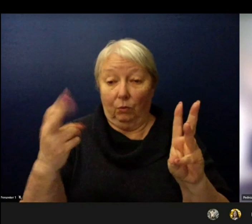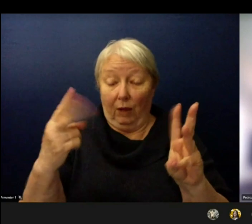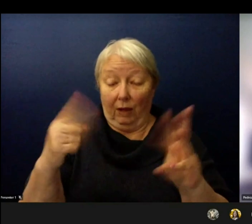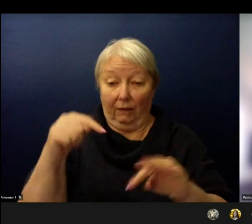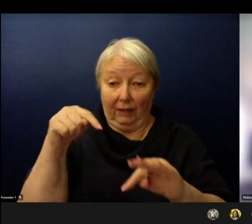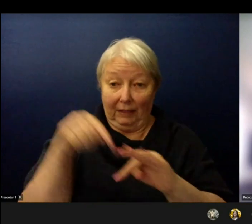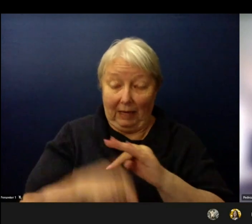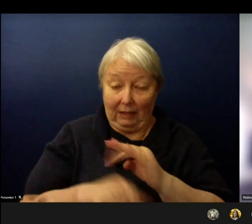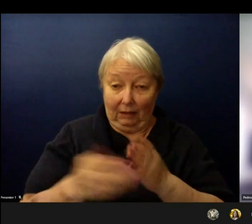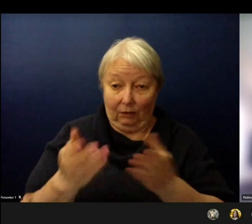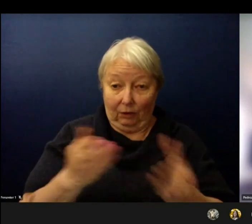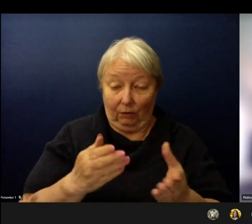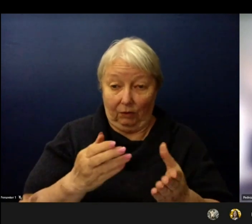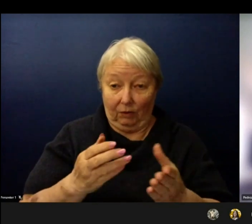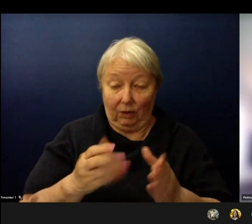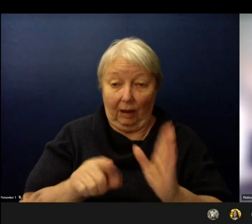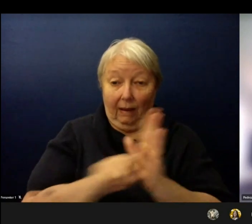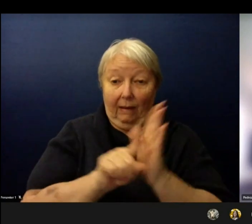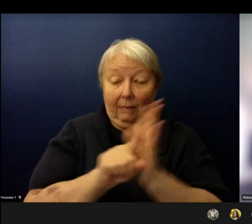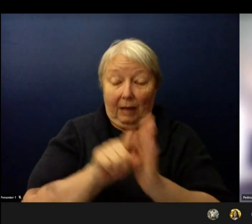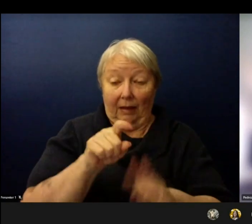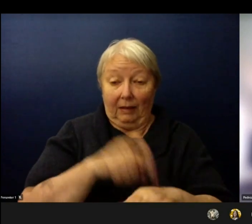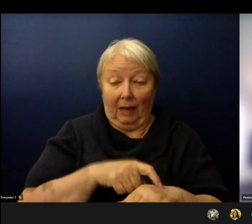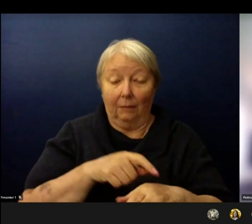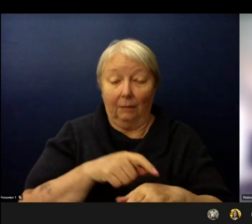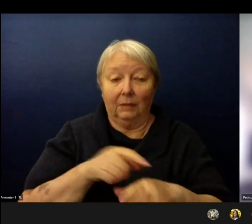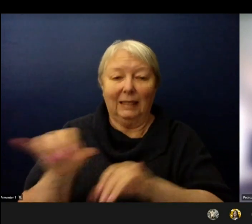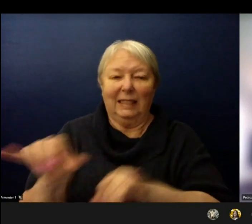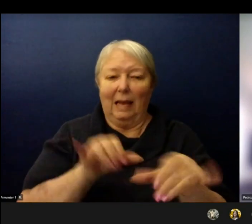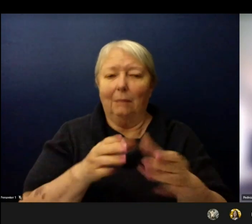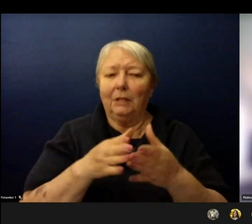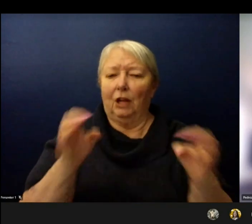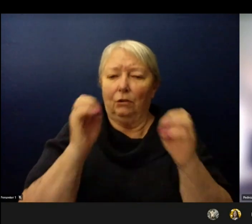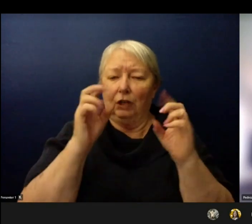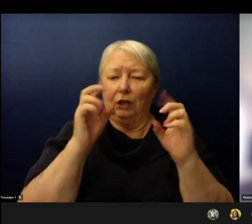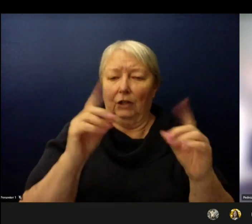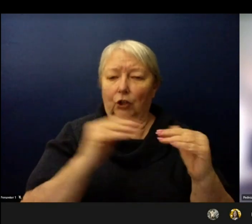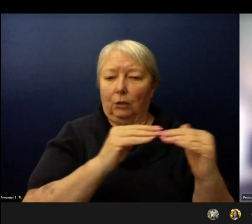to the general education peers who will return to school on April 19.